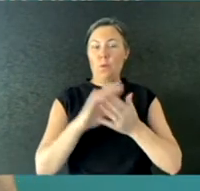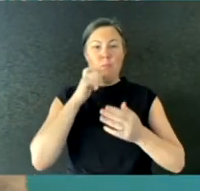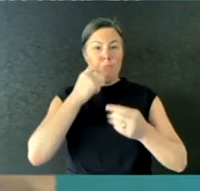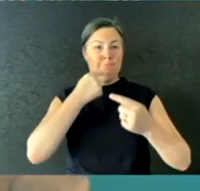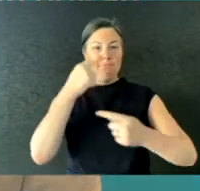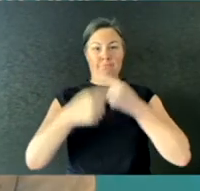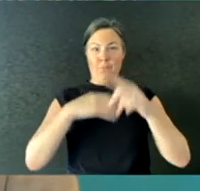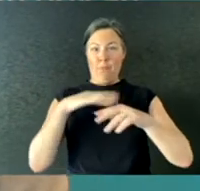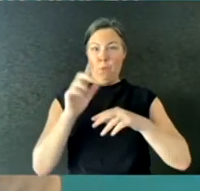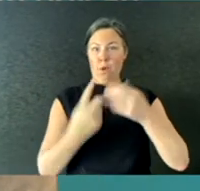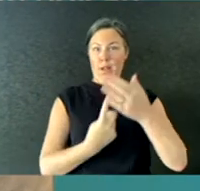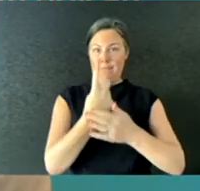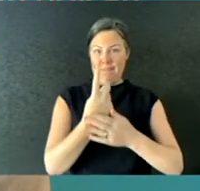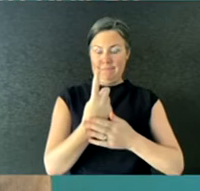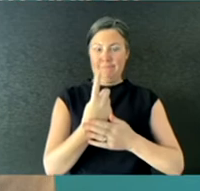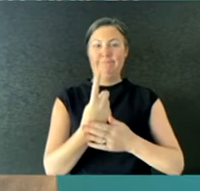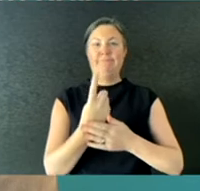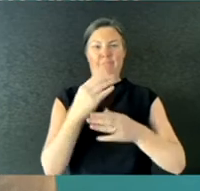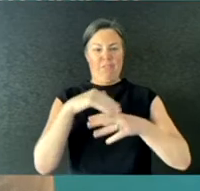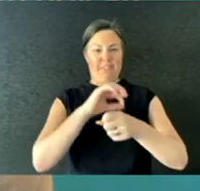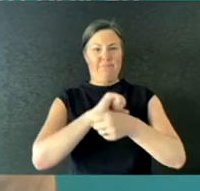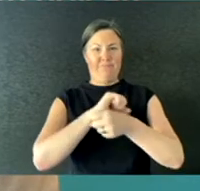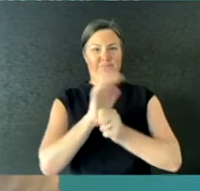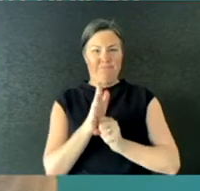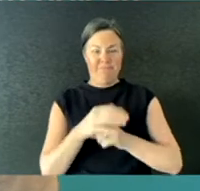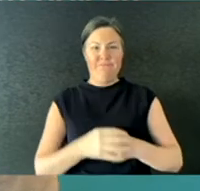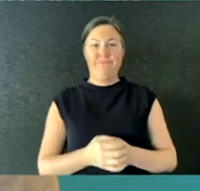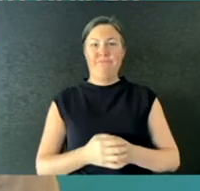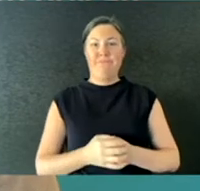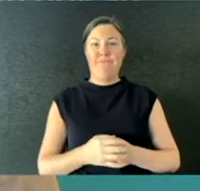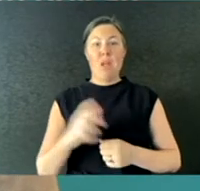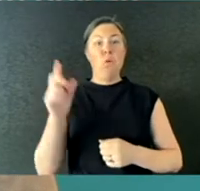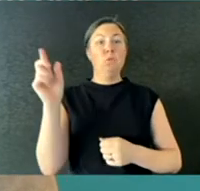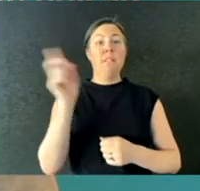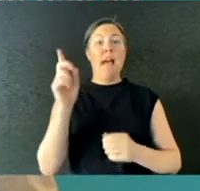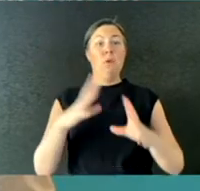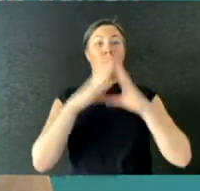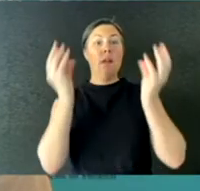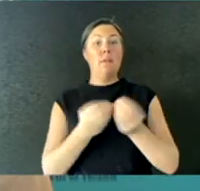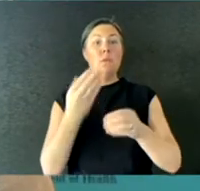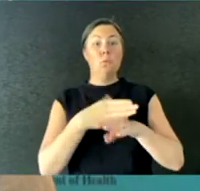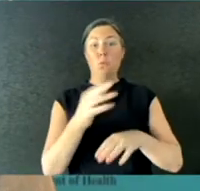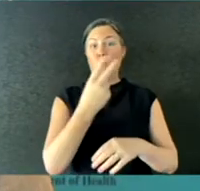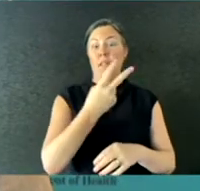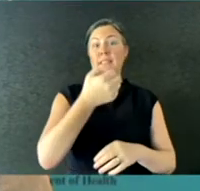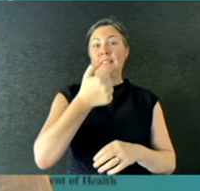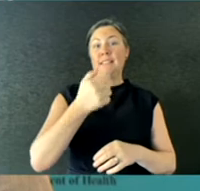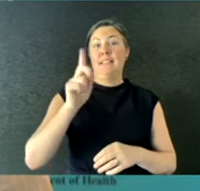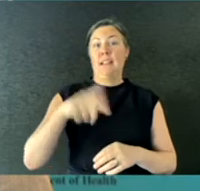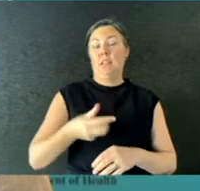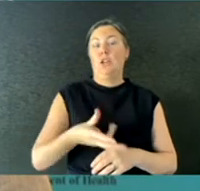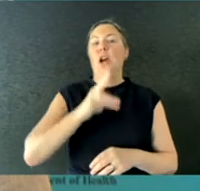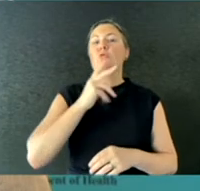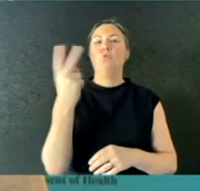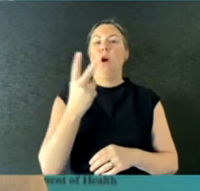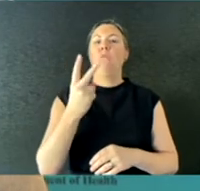To the 24 hours to 12 noon today, we've had a total of 26,912 cases of COVID-19 in Australia,